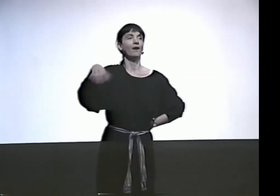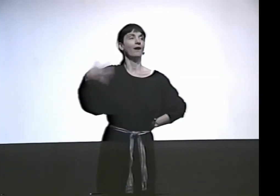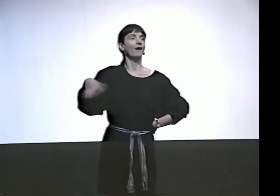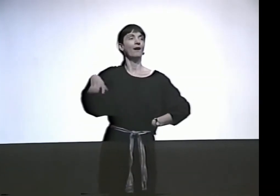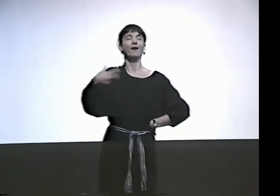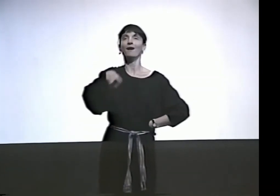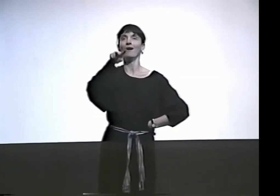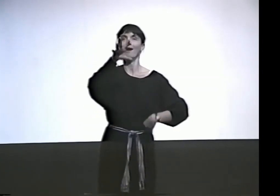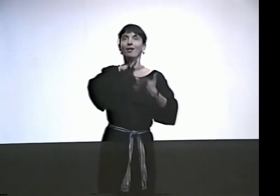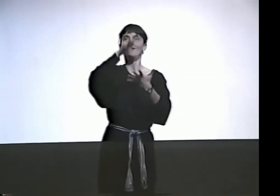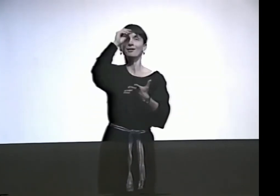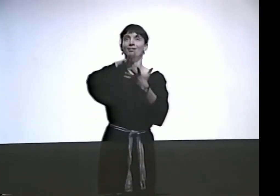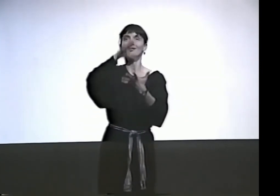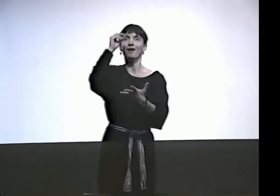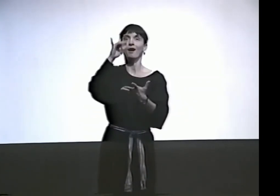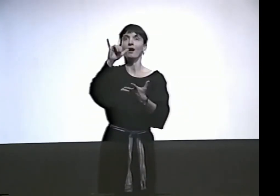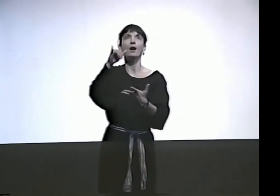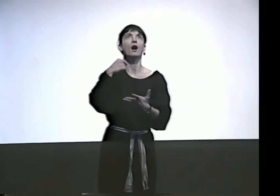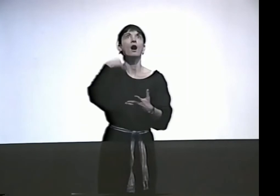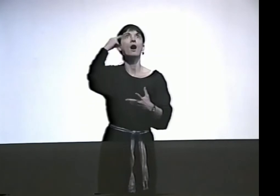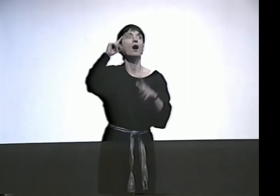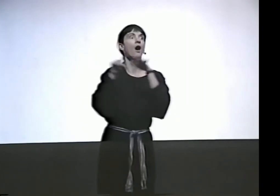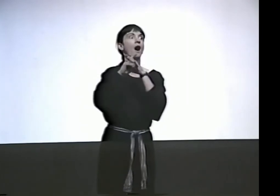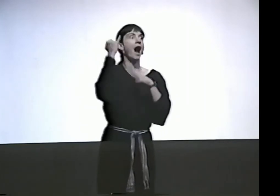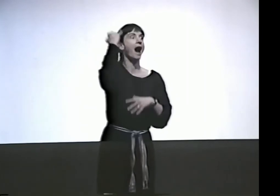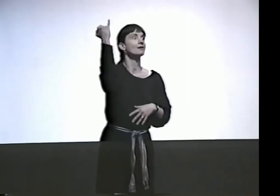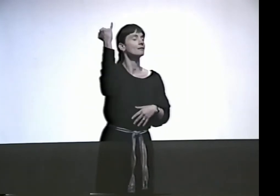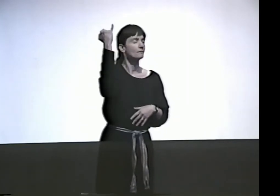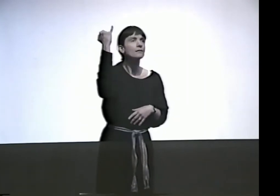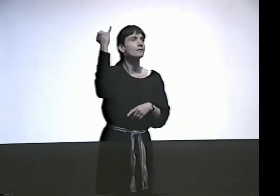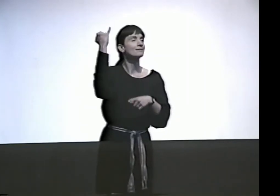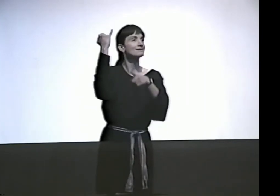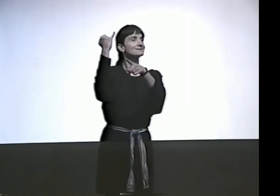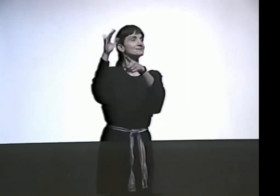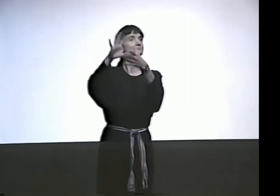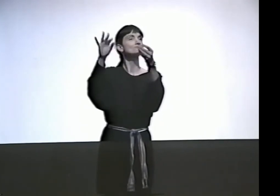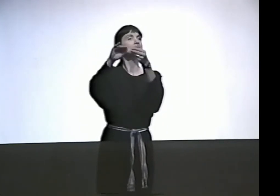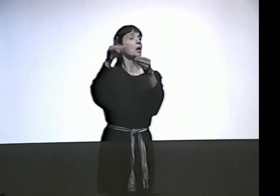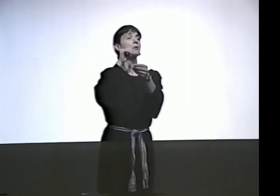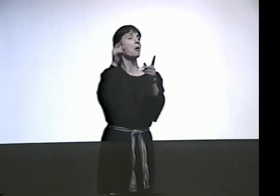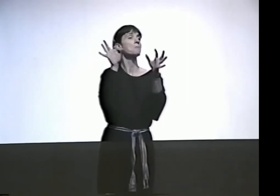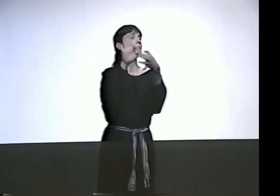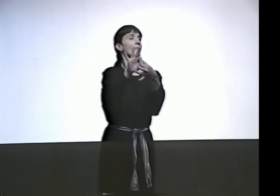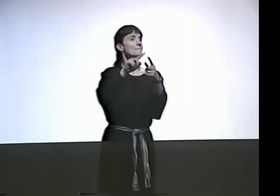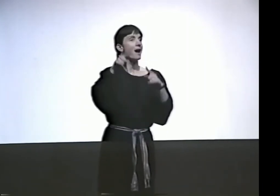WHEN YOU SEE LECTURES ABOUT POETRY AND ALL THE VARIOUS STYLES, YOU GET IDEAS FROM THOSE THINGS.